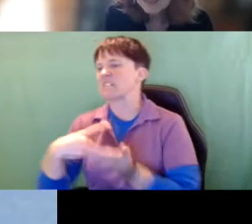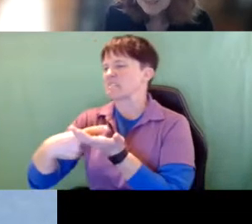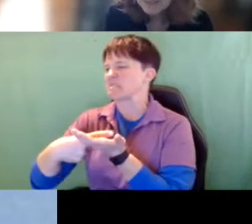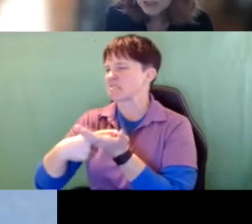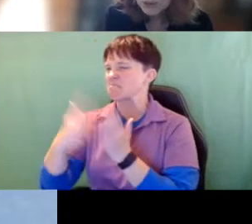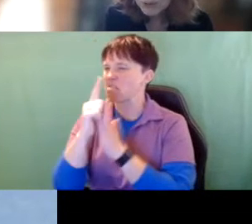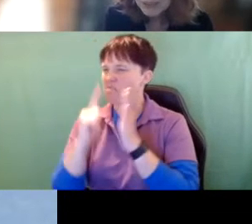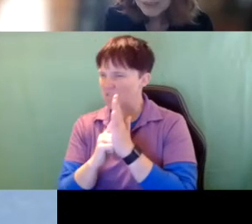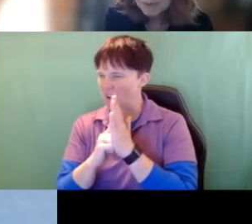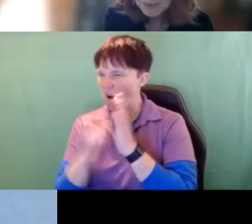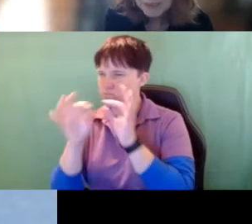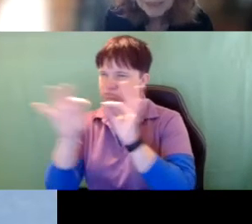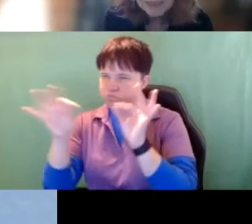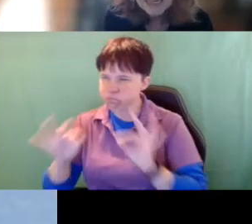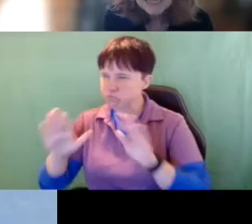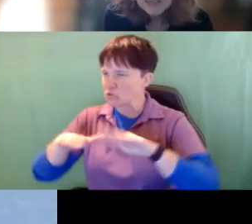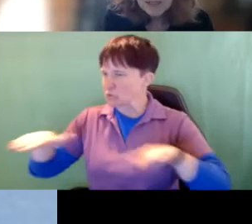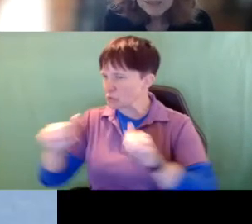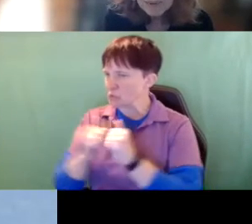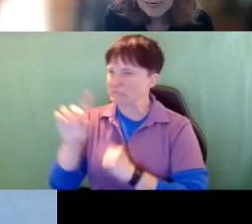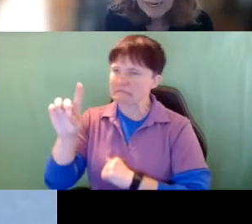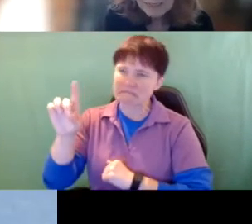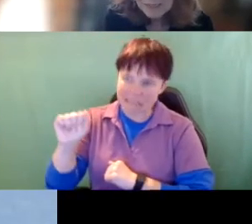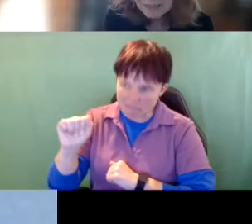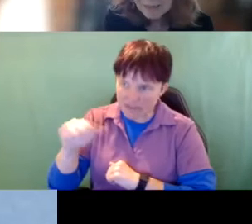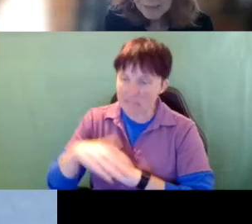about children with disabilities it talks about access